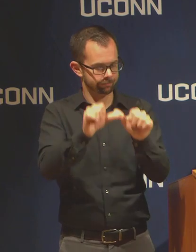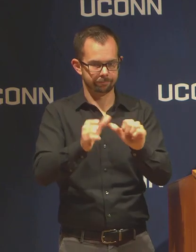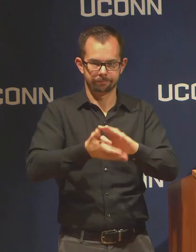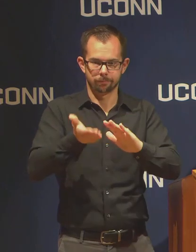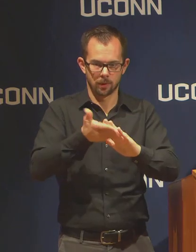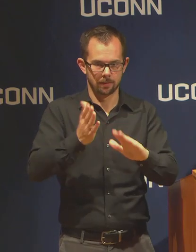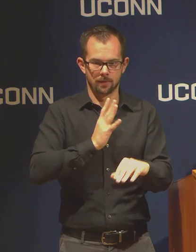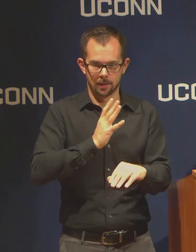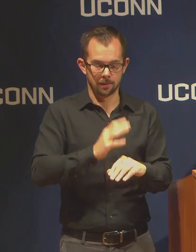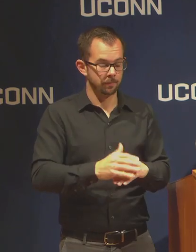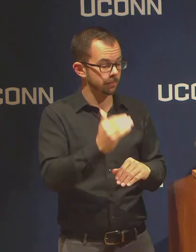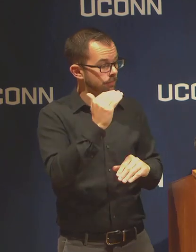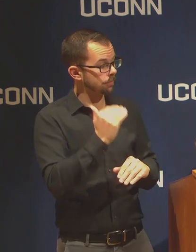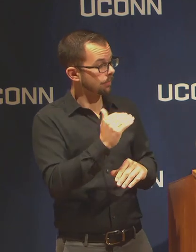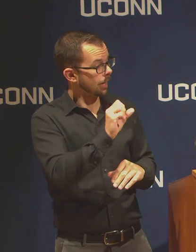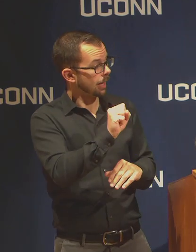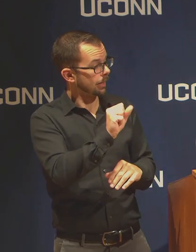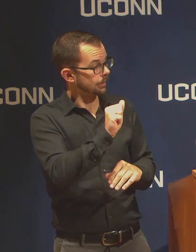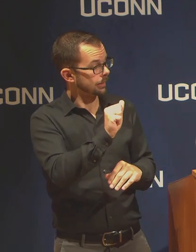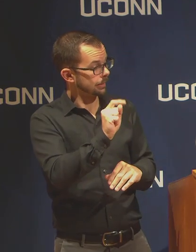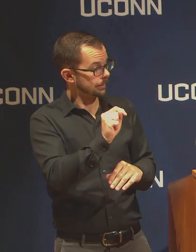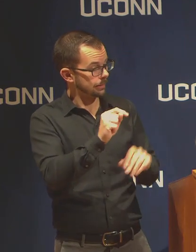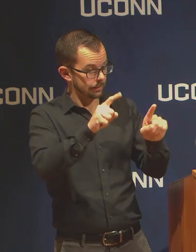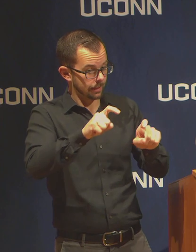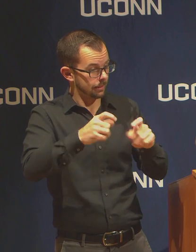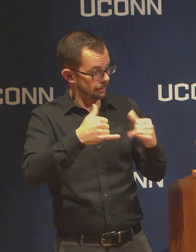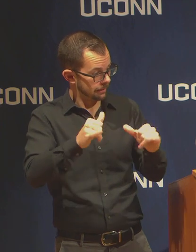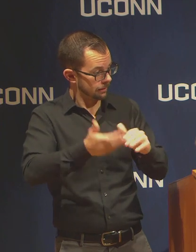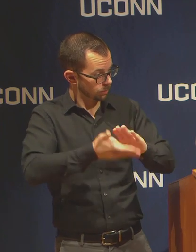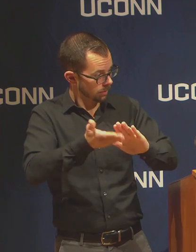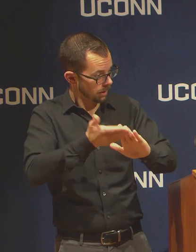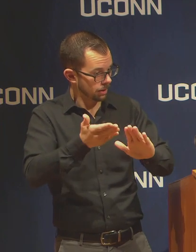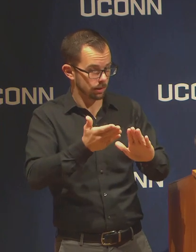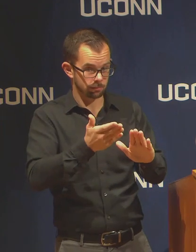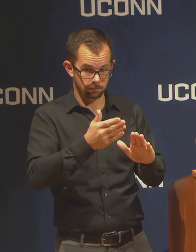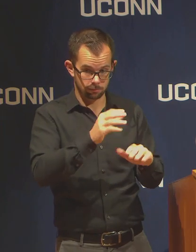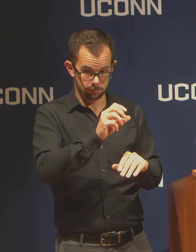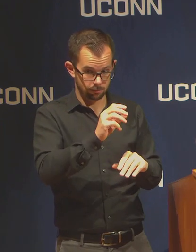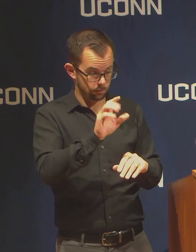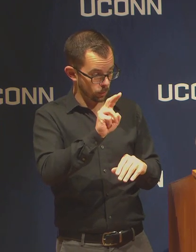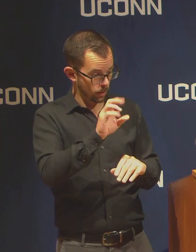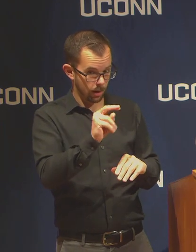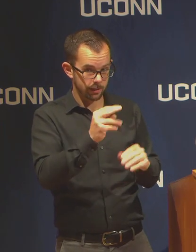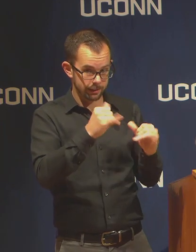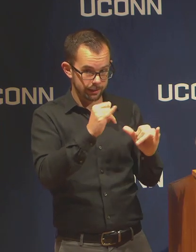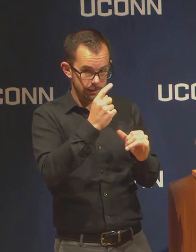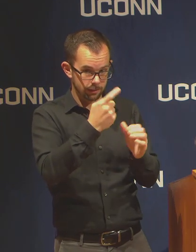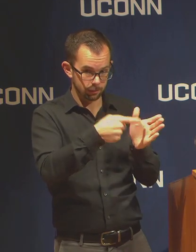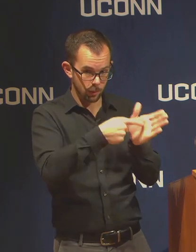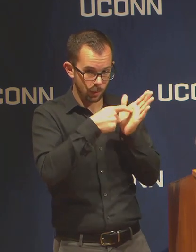is that still a requirement UCONN will have to being admitted? Students applying late,